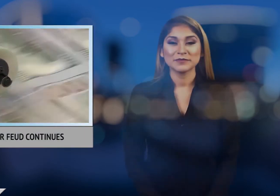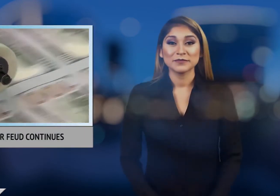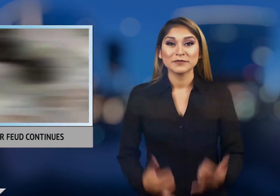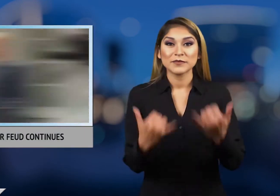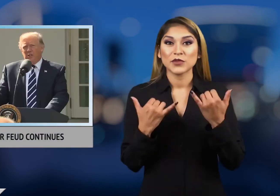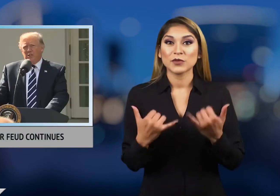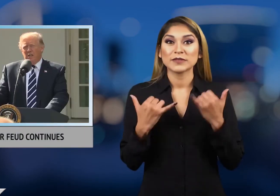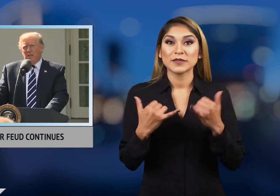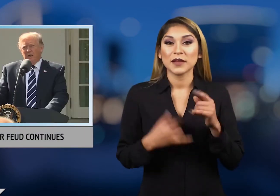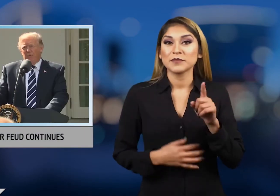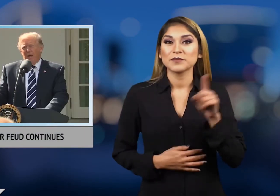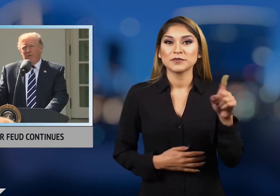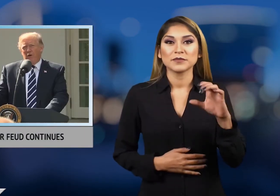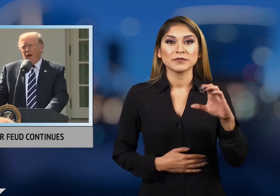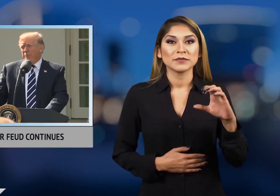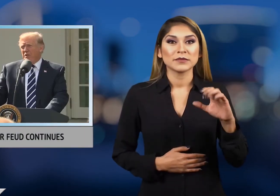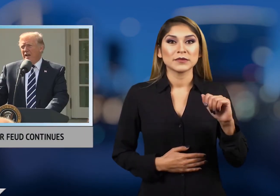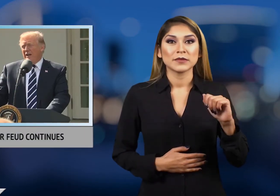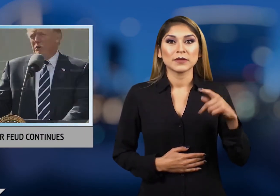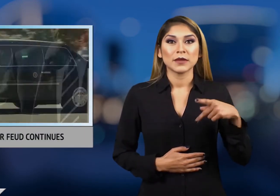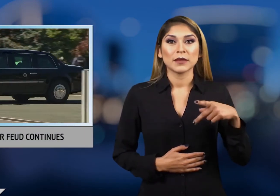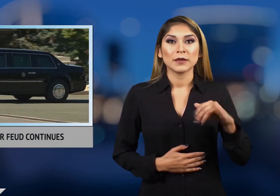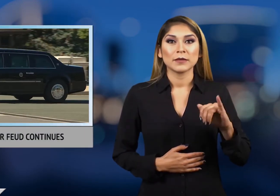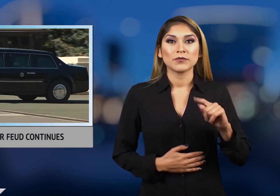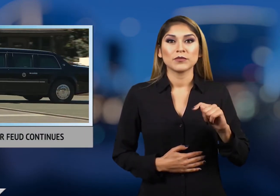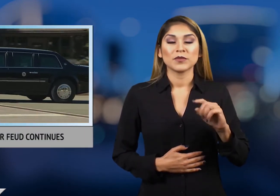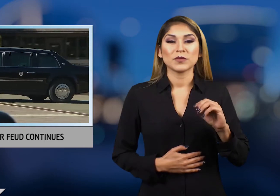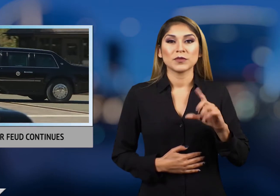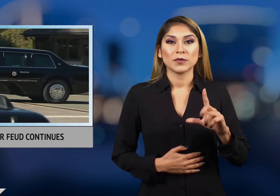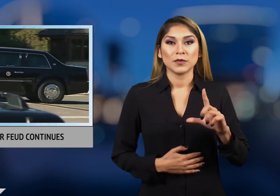Today on Capitol Hill